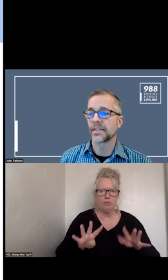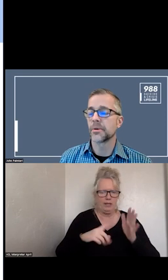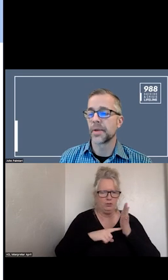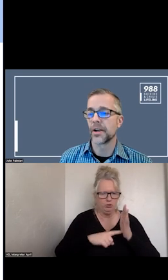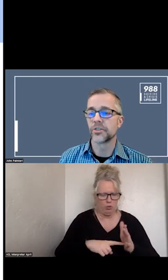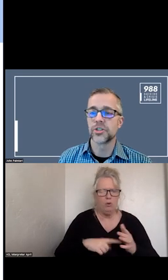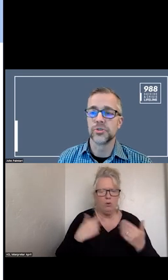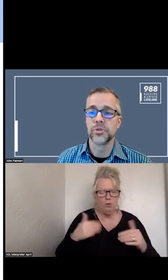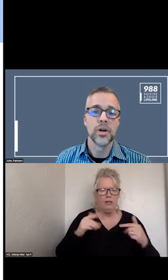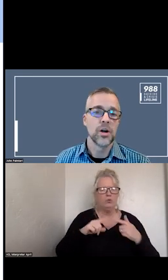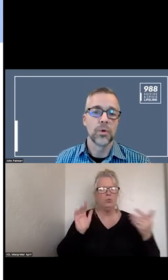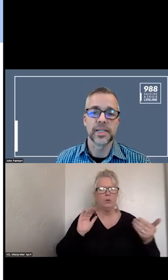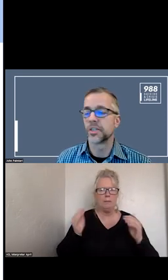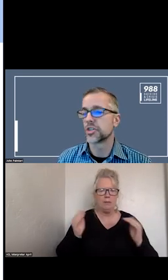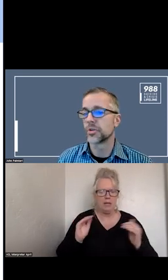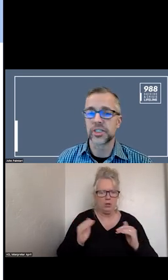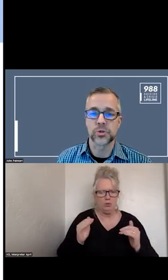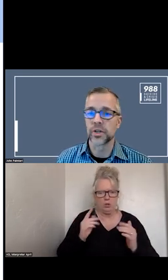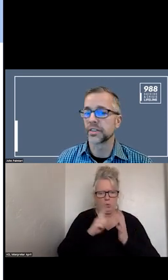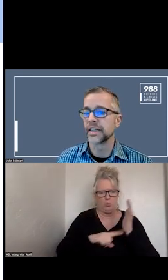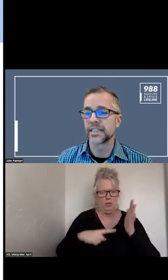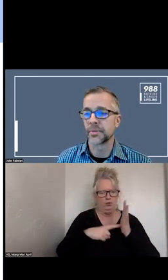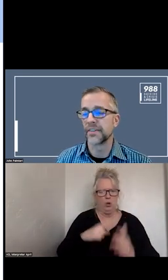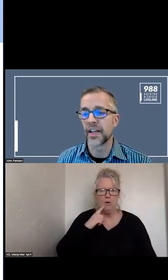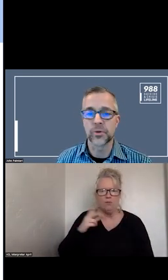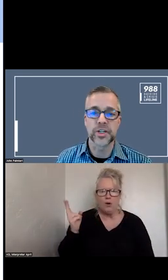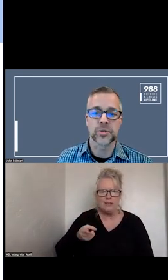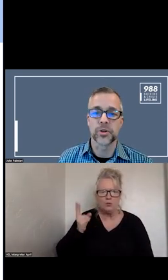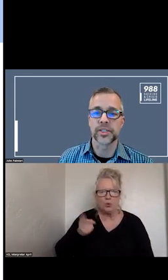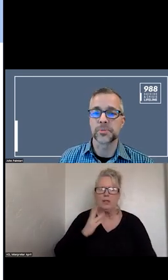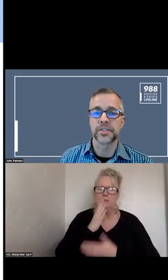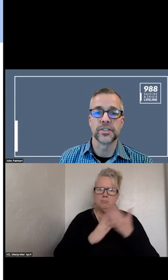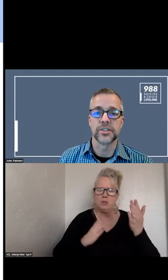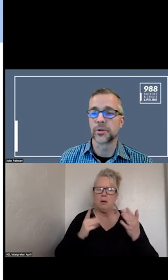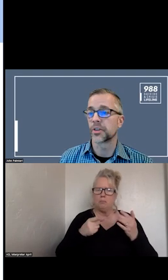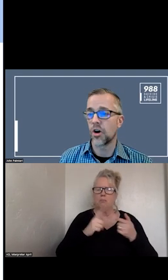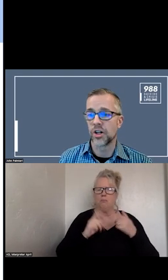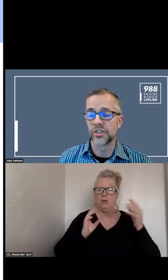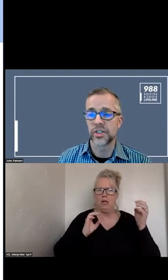AS COMPARED TO WHAT HAS BEEN SHOWN HISTORICALLY WITH THE EVALUATION WORK DONE WITH CALLS.